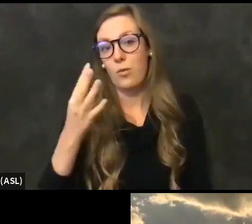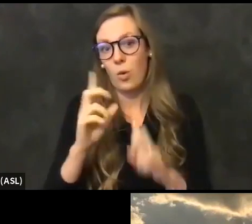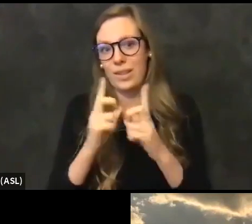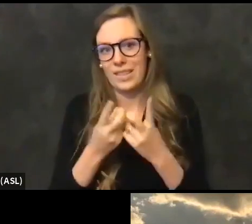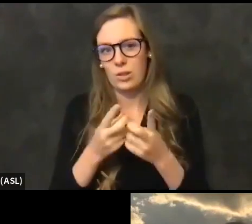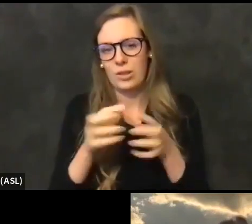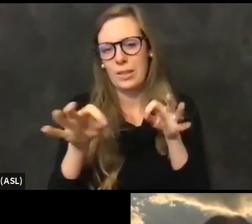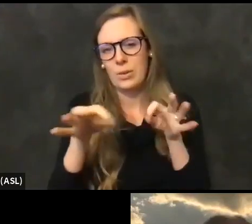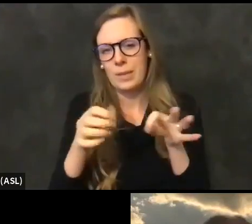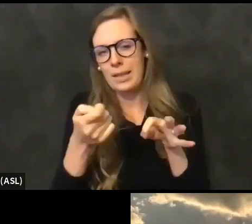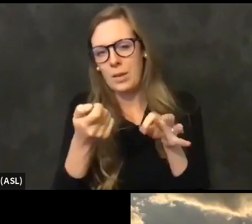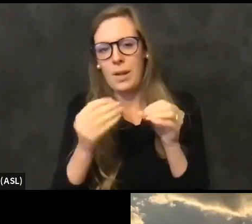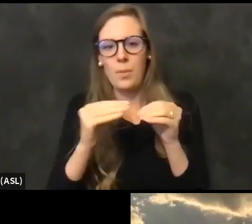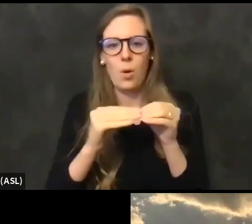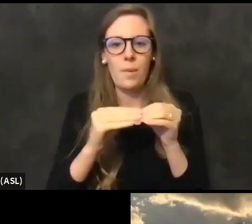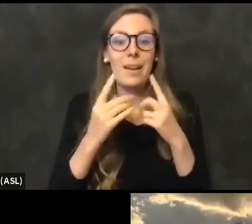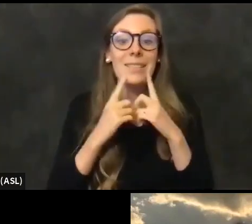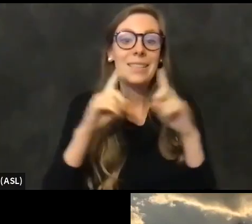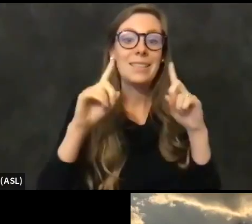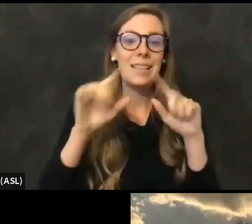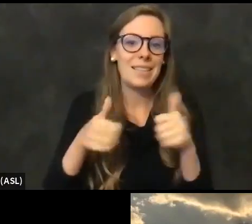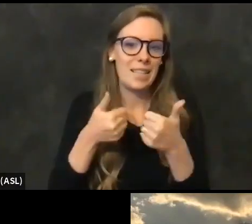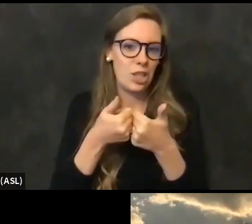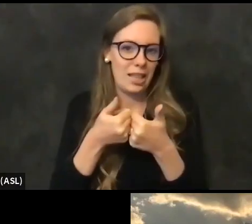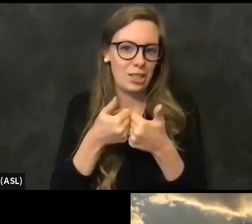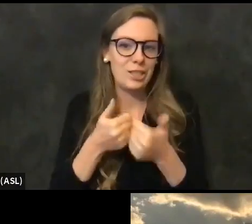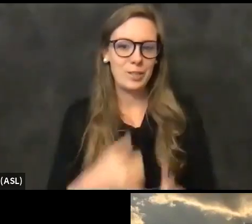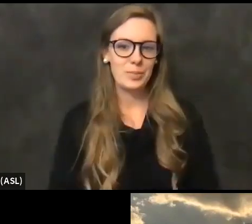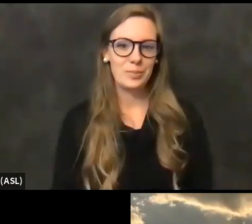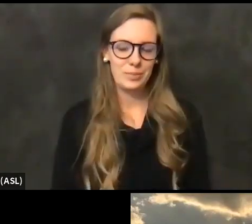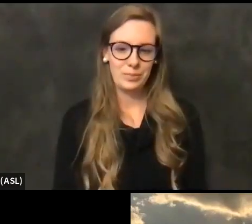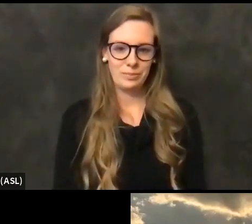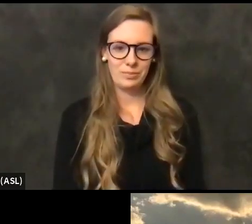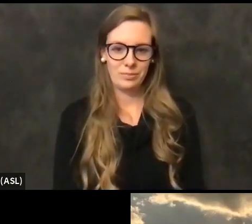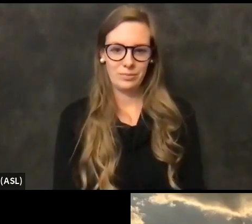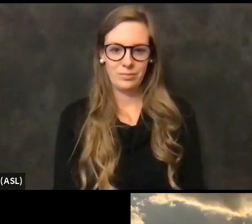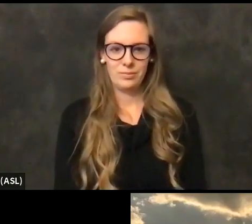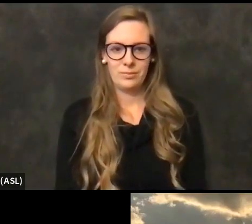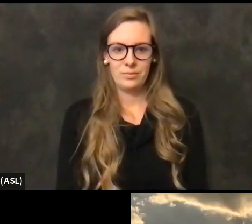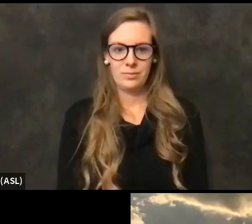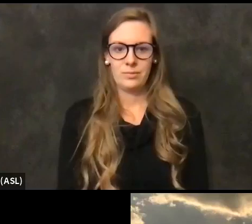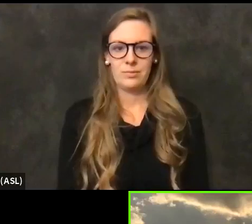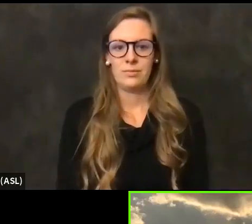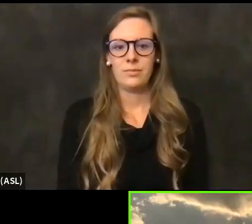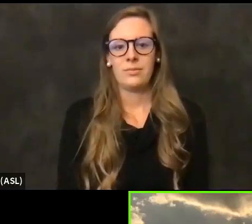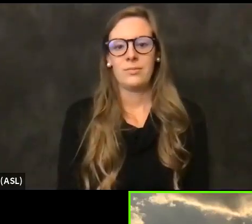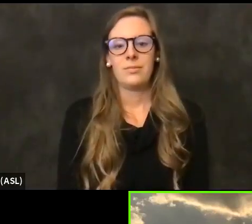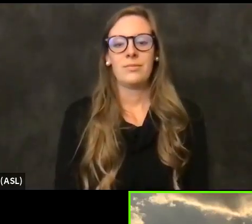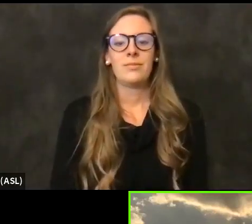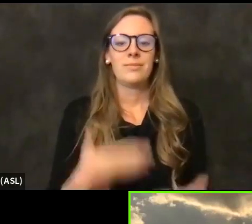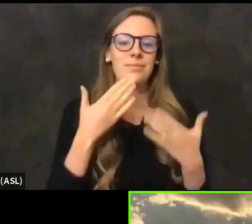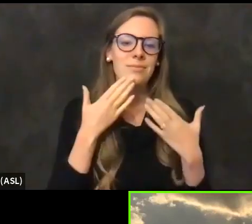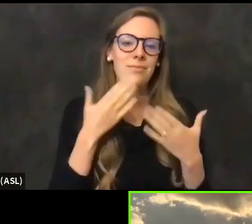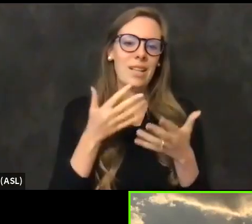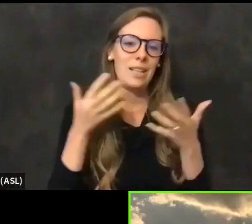our successes and the challenges that lie ahead. Thank you very much for Hopkins, I appreciate the time.